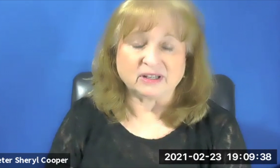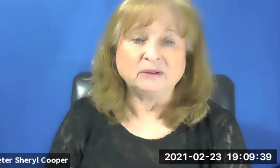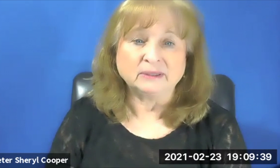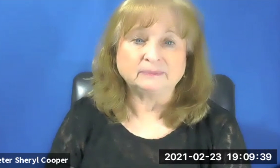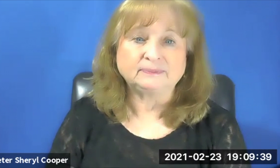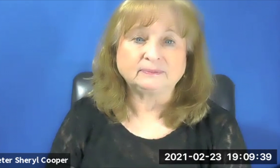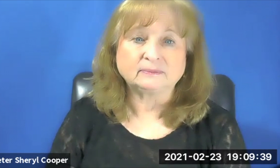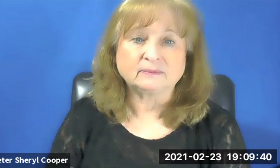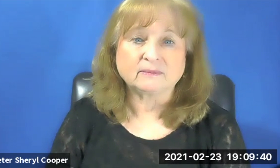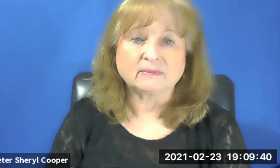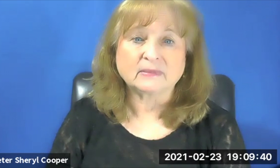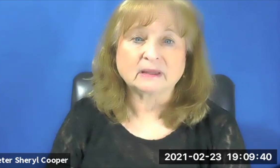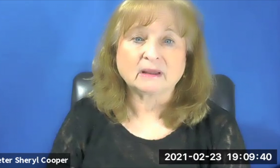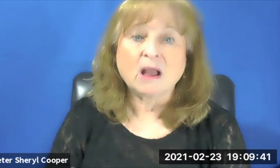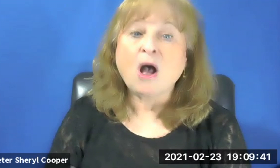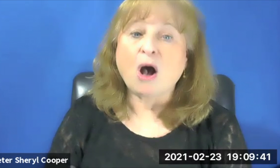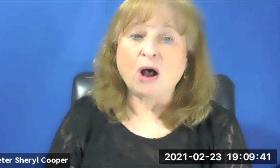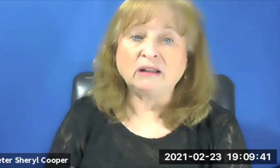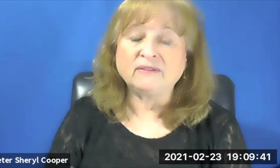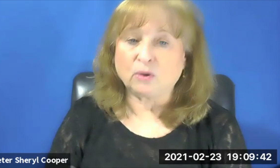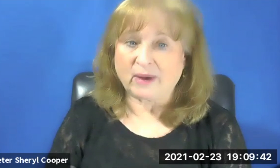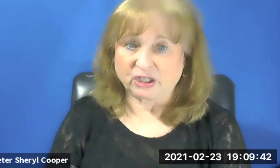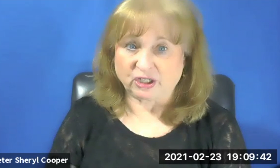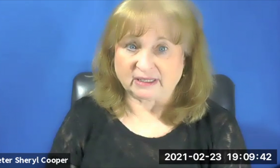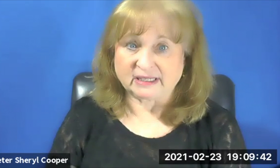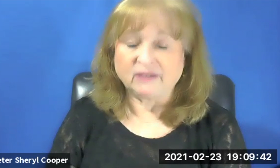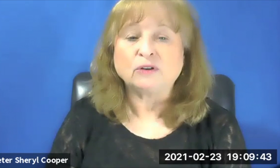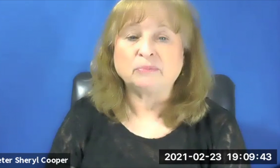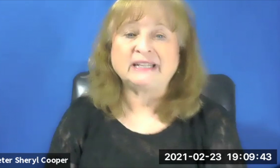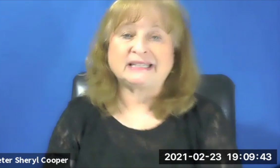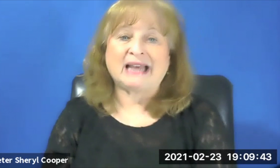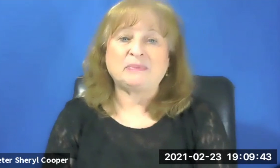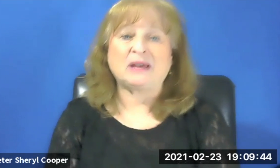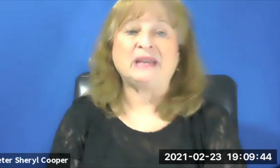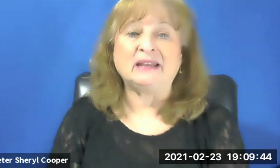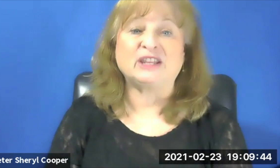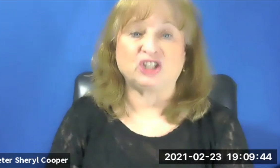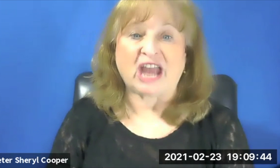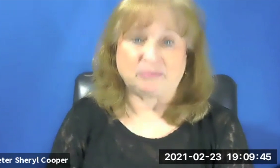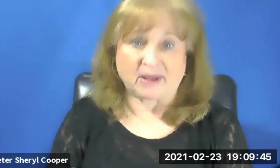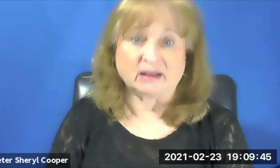. All of the questions, if you could please type them in the chat box